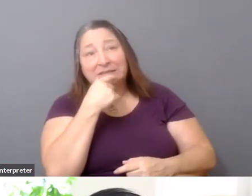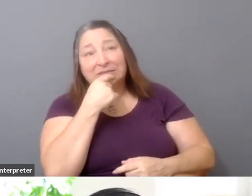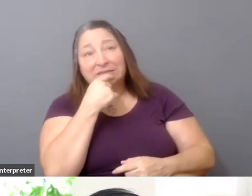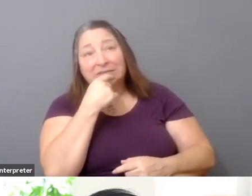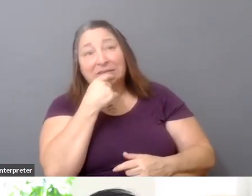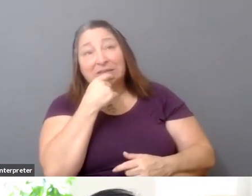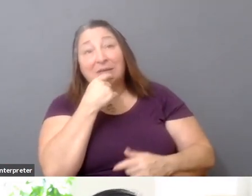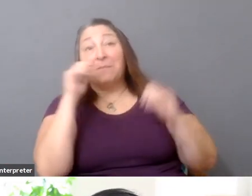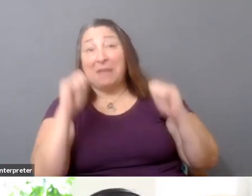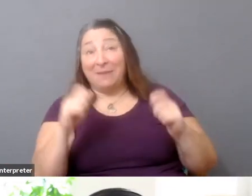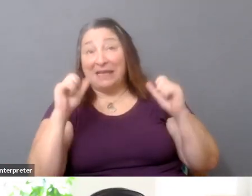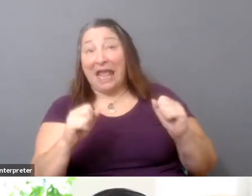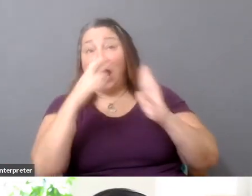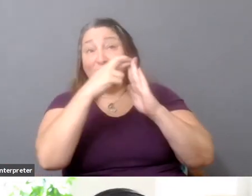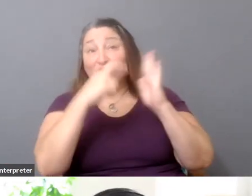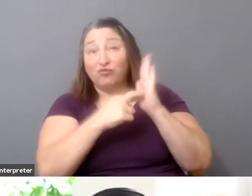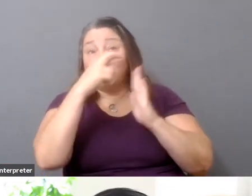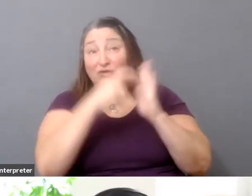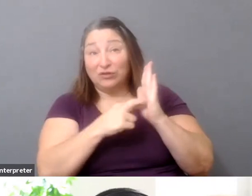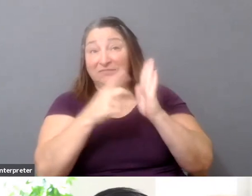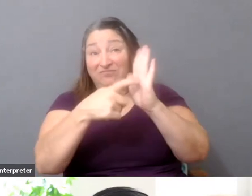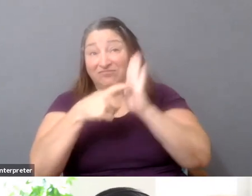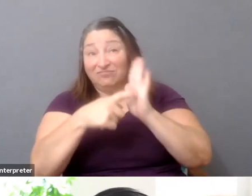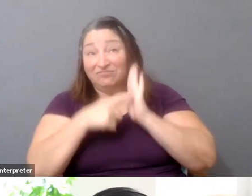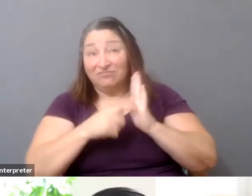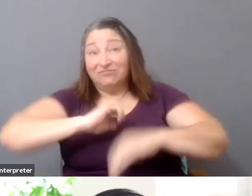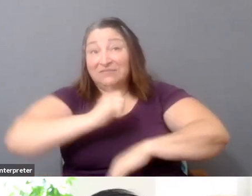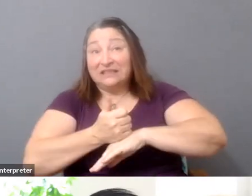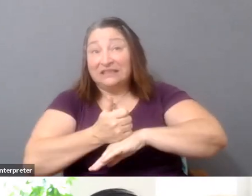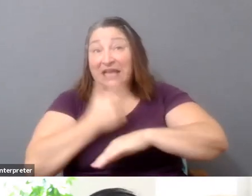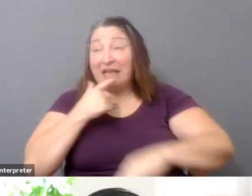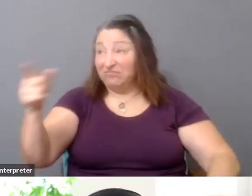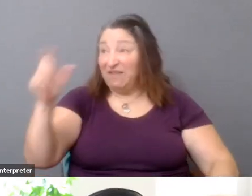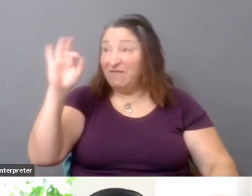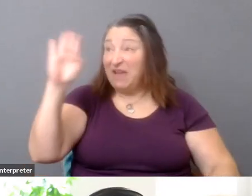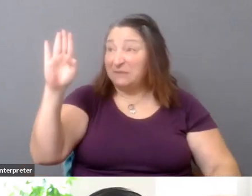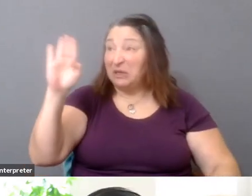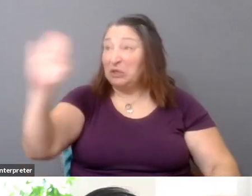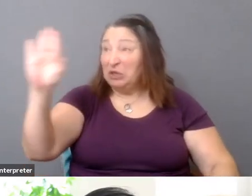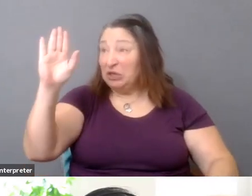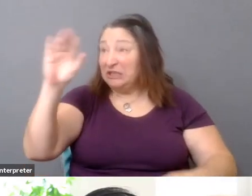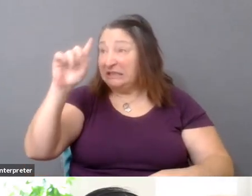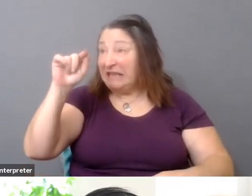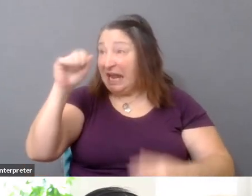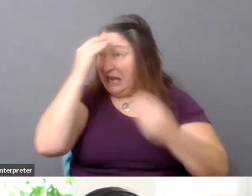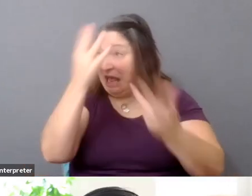like Facebook by demanding that they open up their data so that this proprietary asset that they have collected